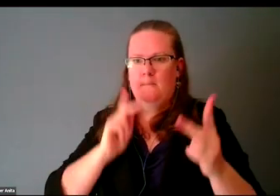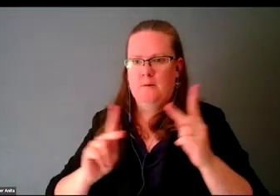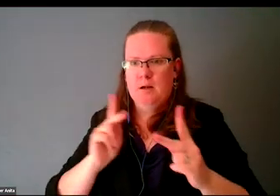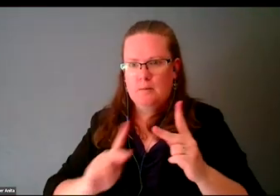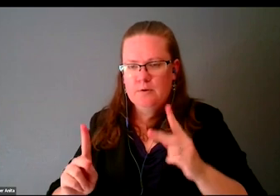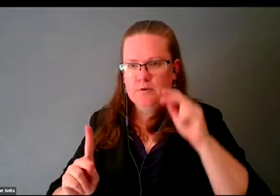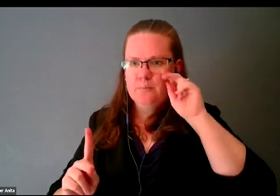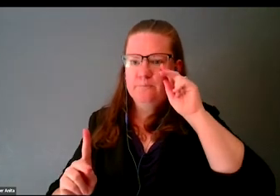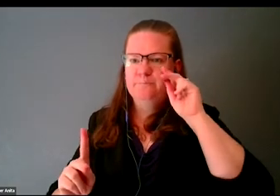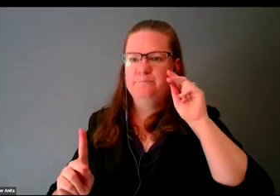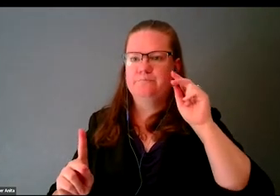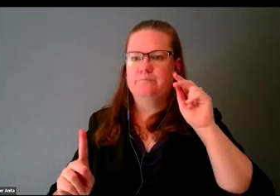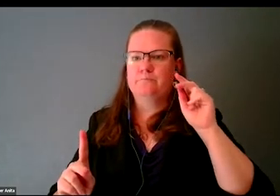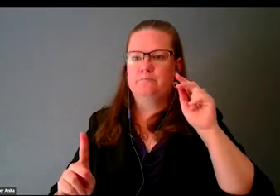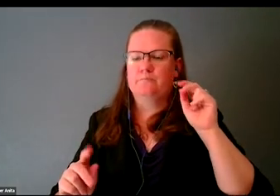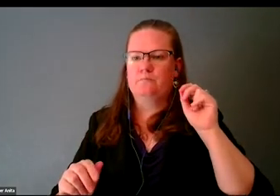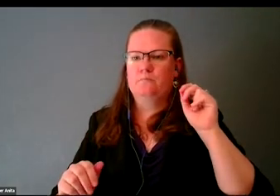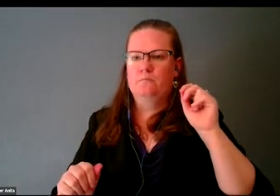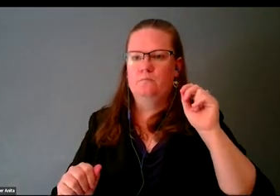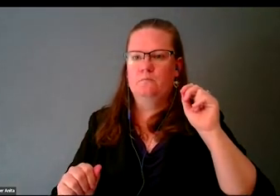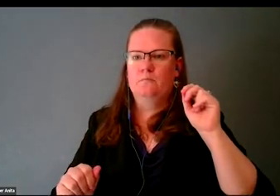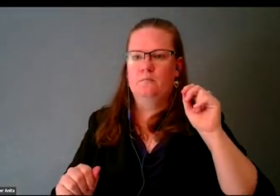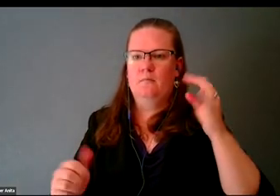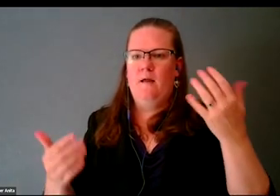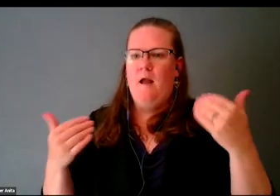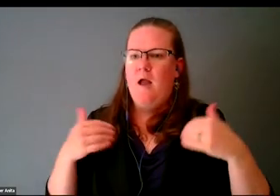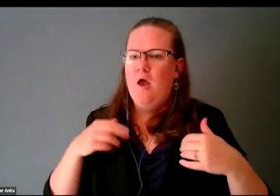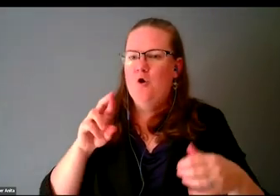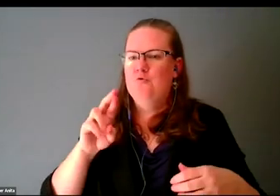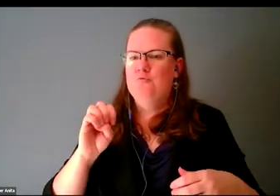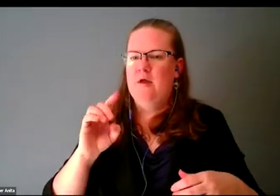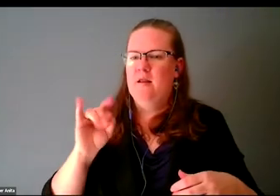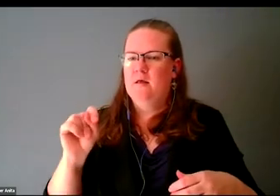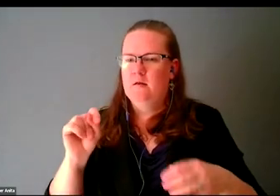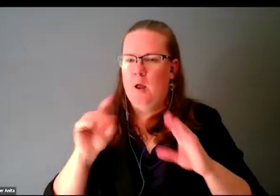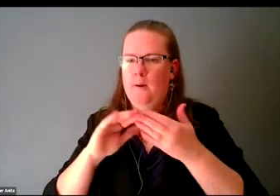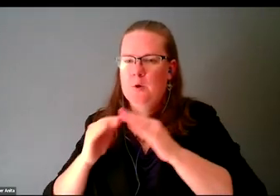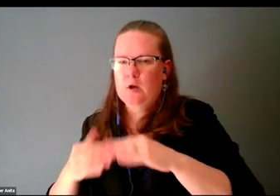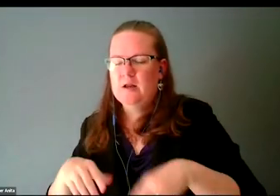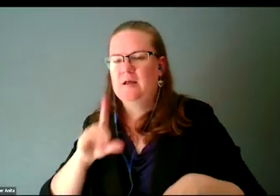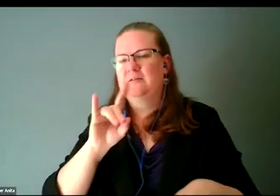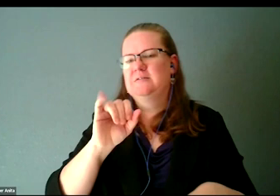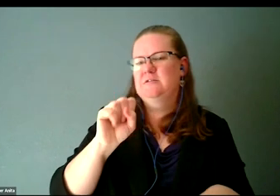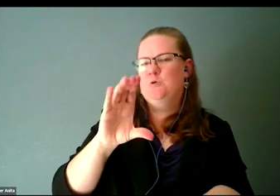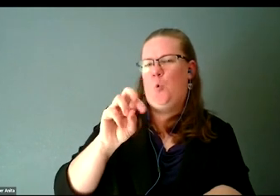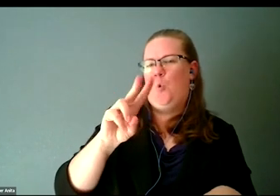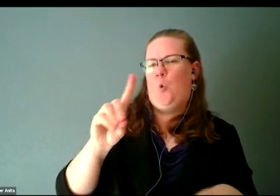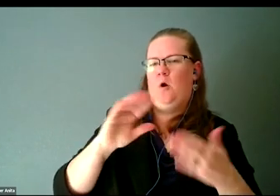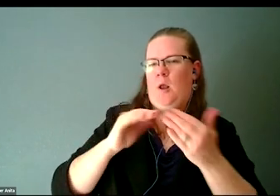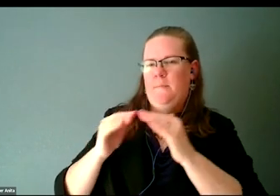had all sorts of Reddit communities, all sorts of Discord communities. This was in the late 20 teens so I'm not sure